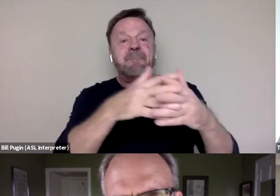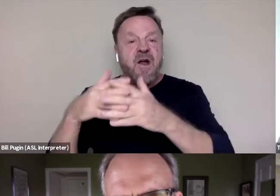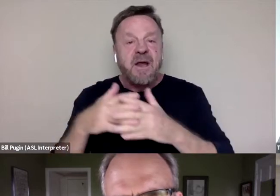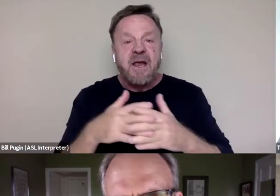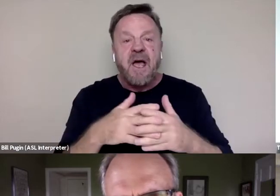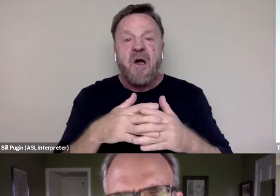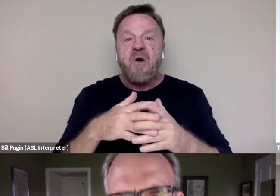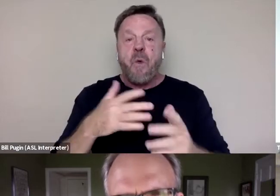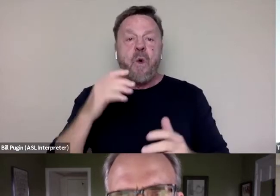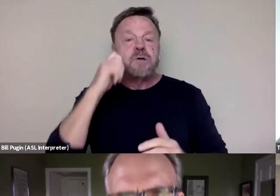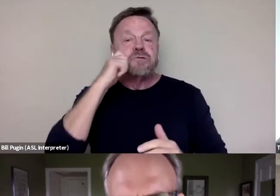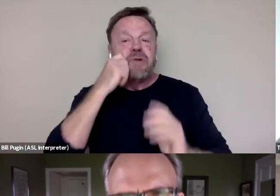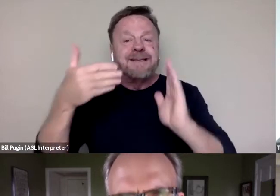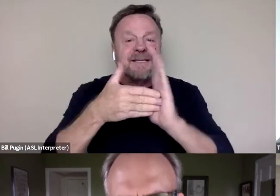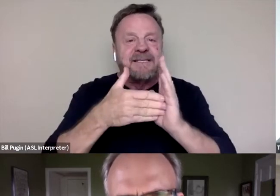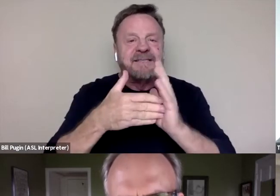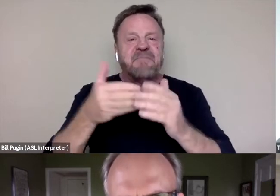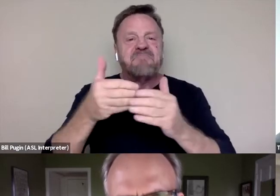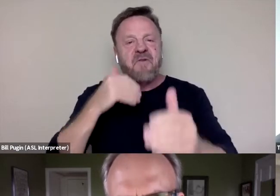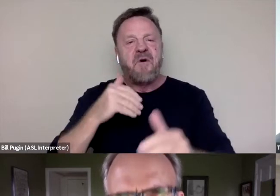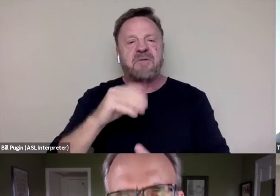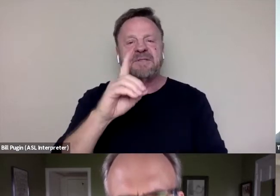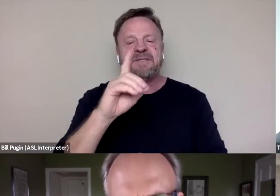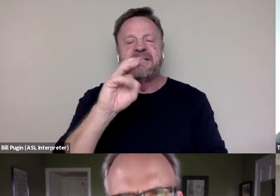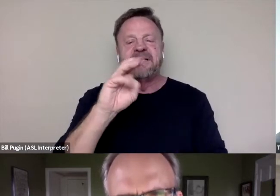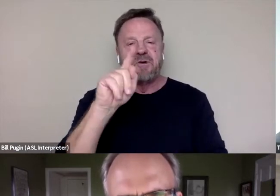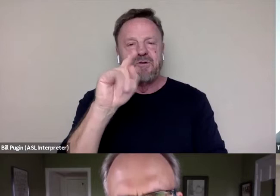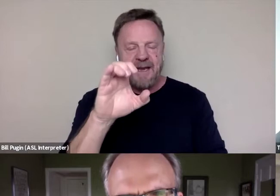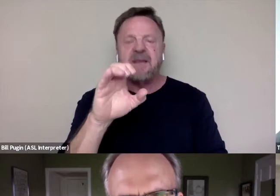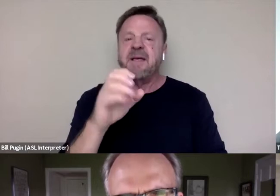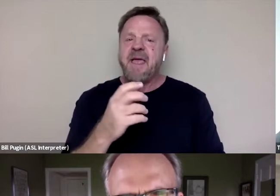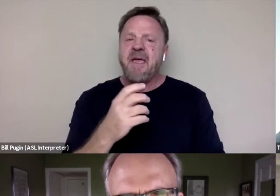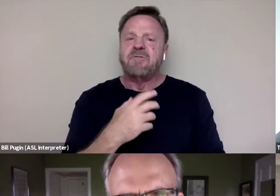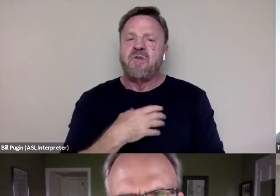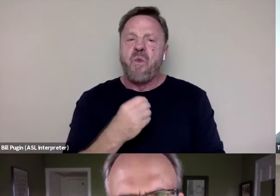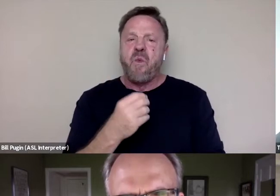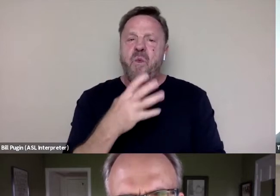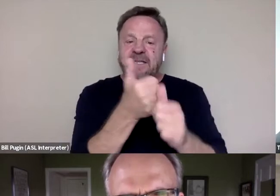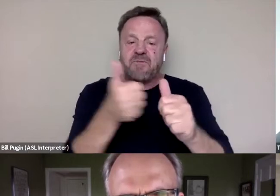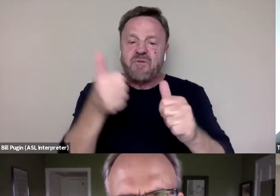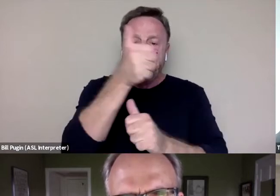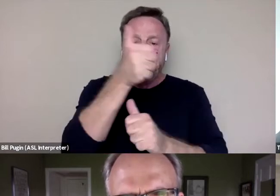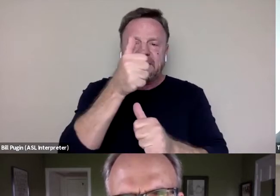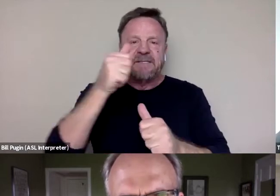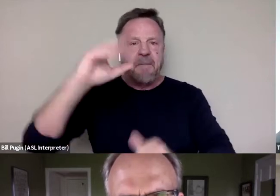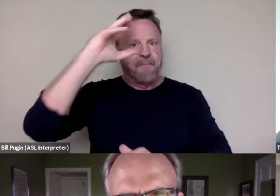before it was democratic. It was a white supremacist patriarchal society first.